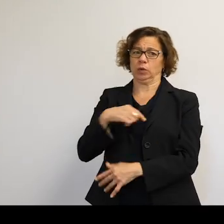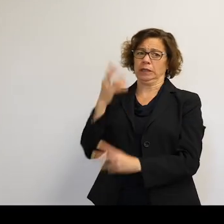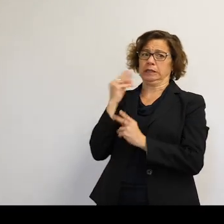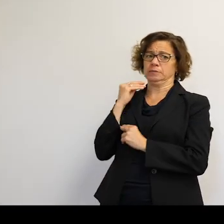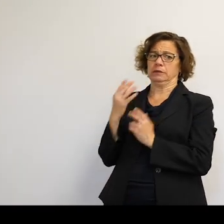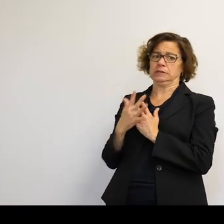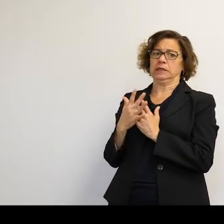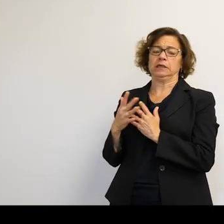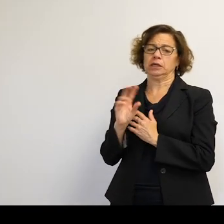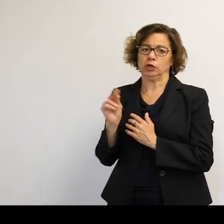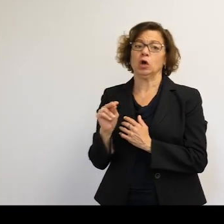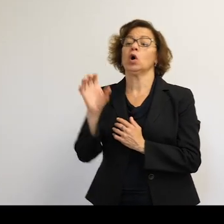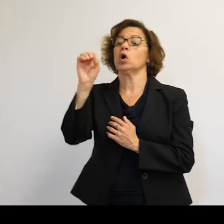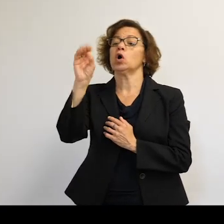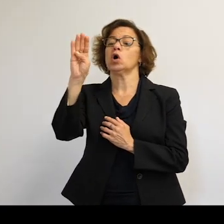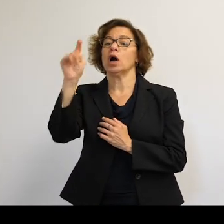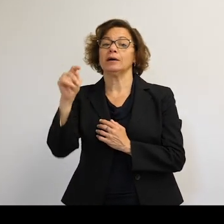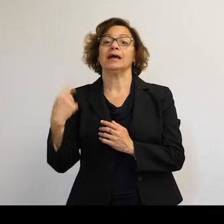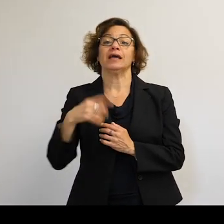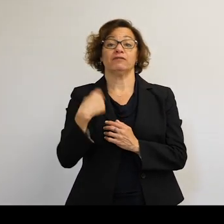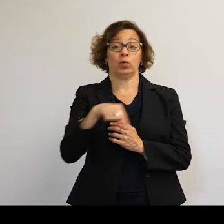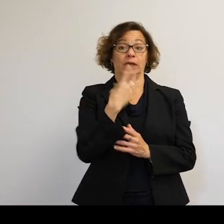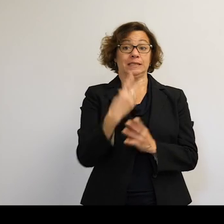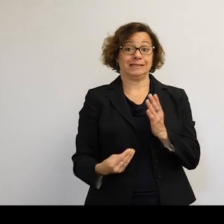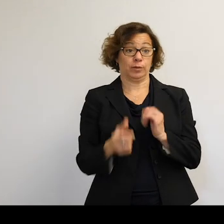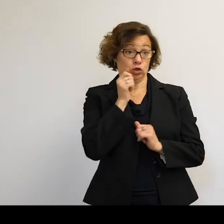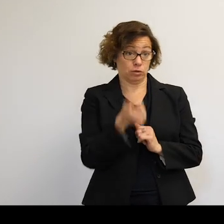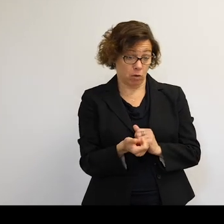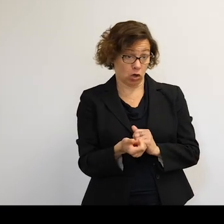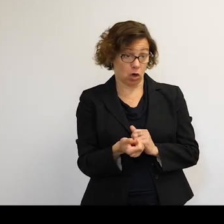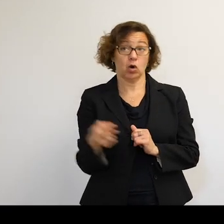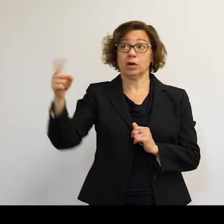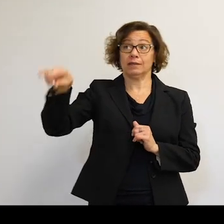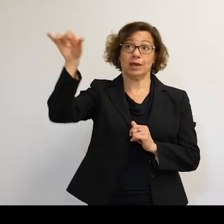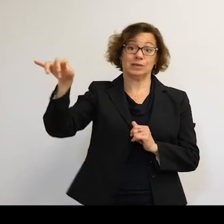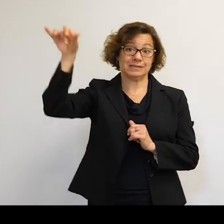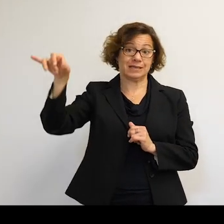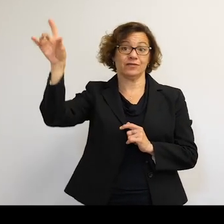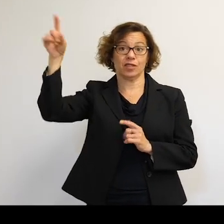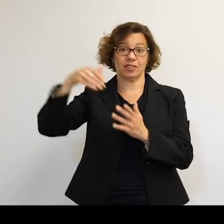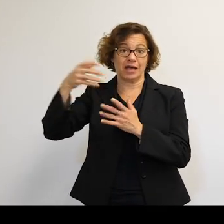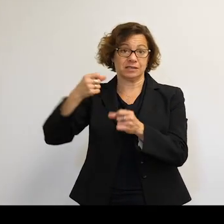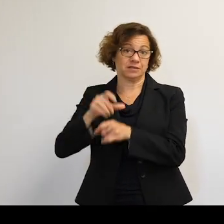Those objects-- if we all disappeared tomorrow, those objects would be there in thousands of years' time.